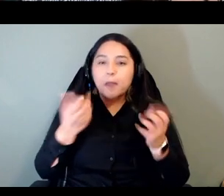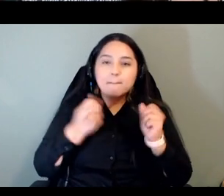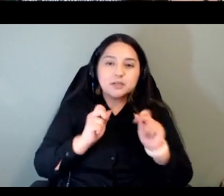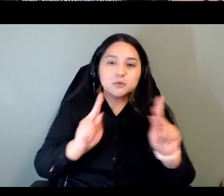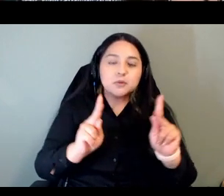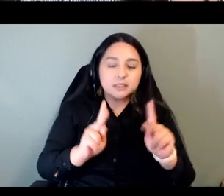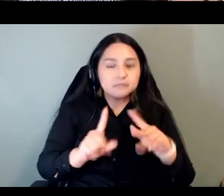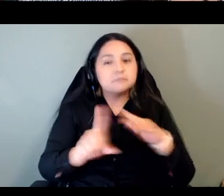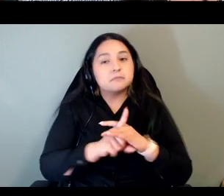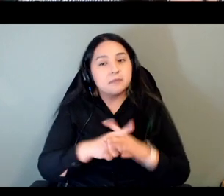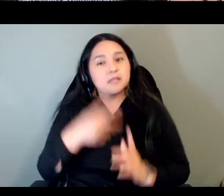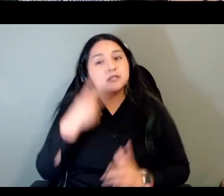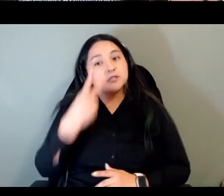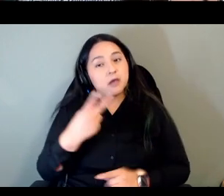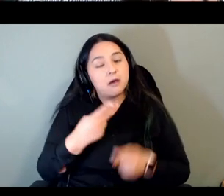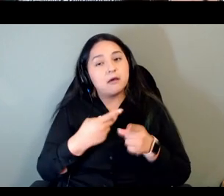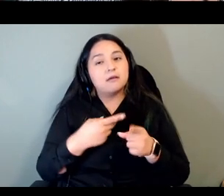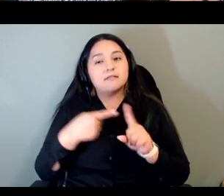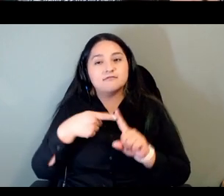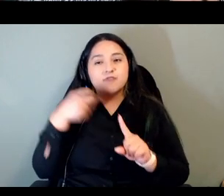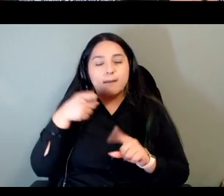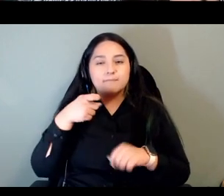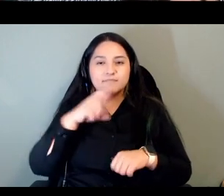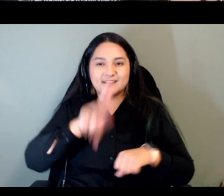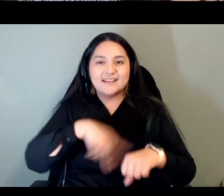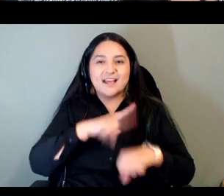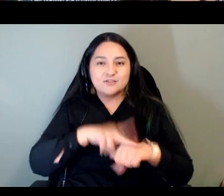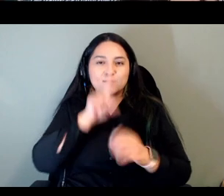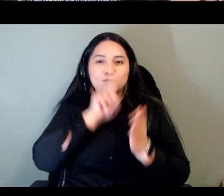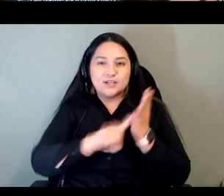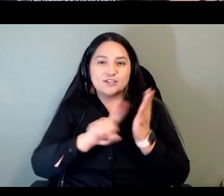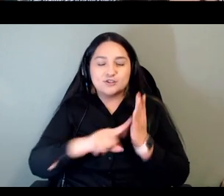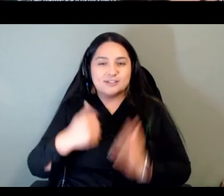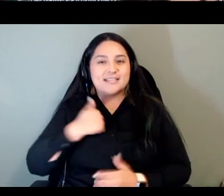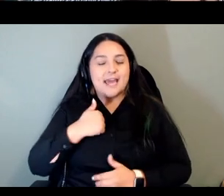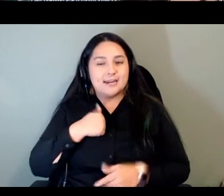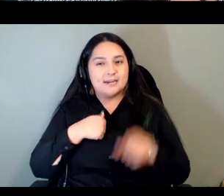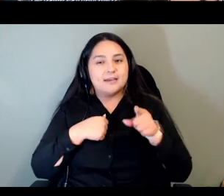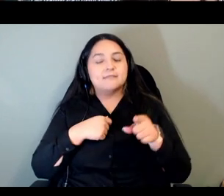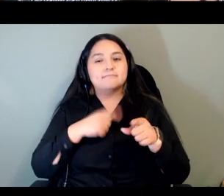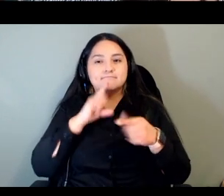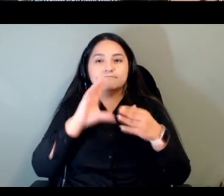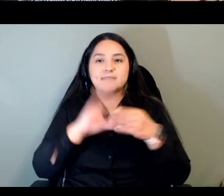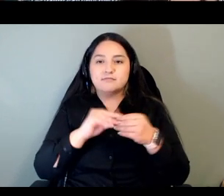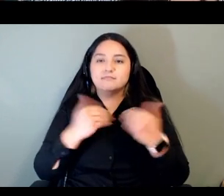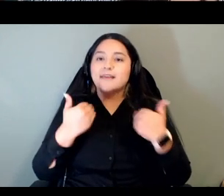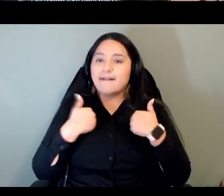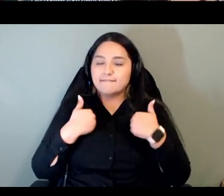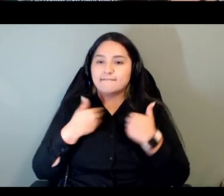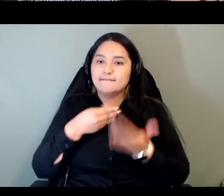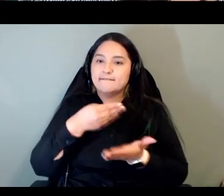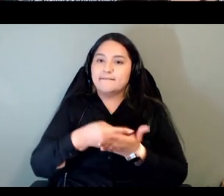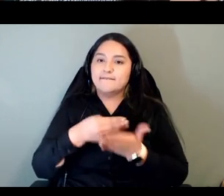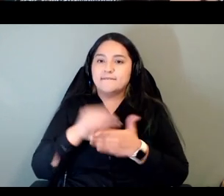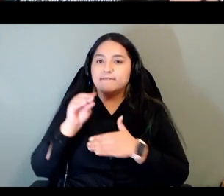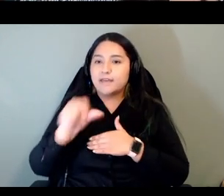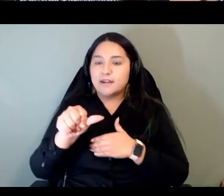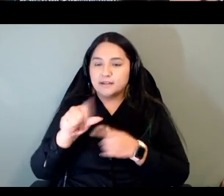national research council canada saying that they had funding to create online courses